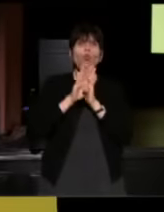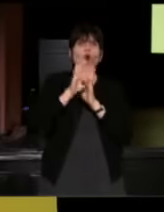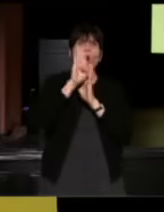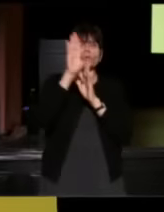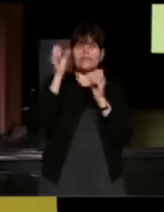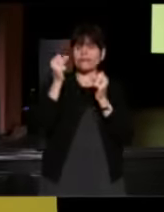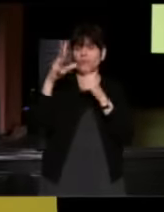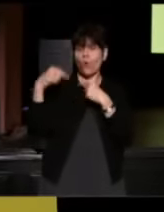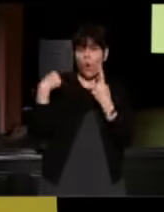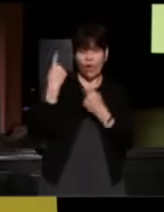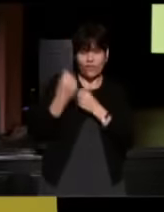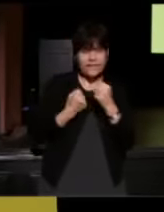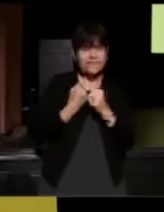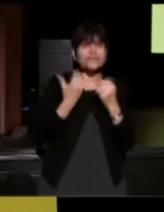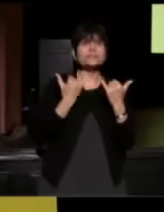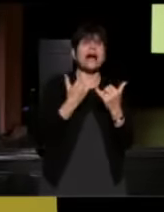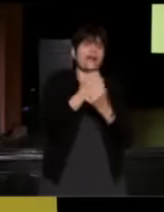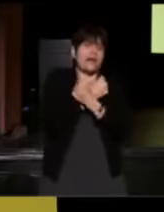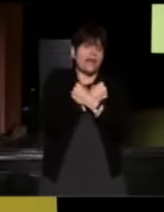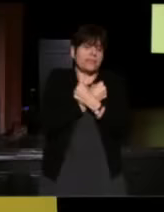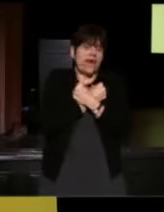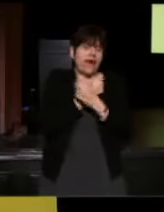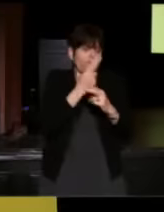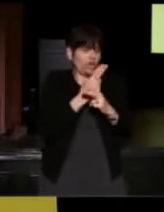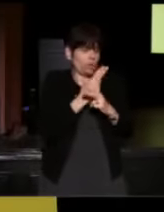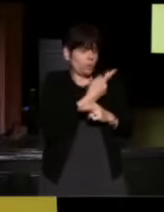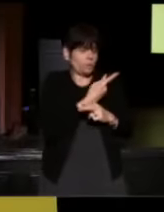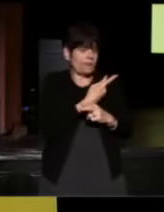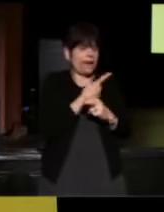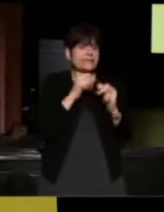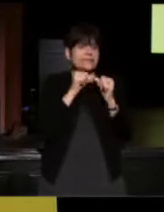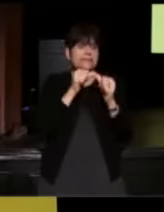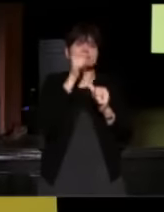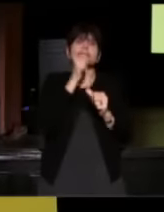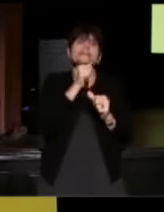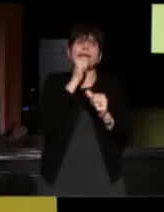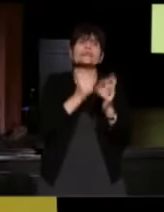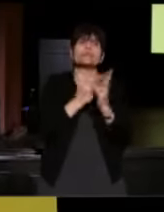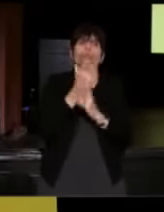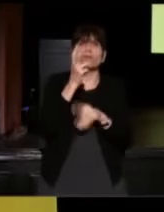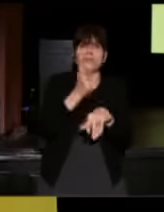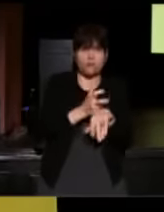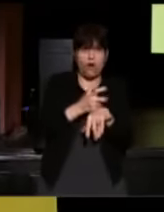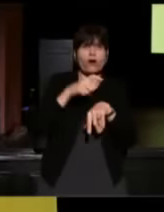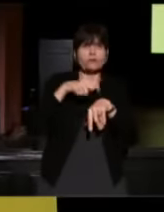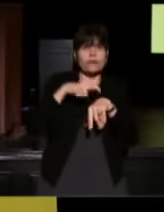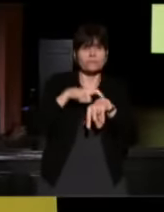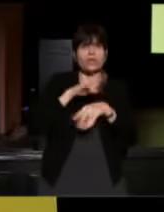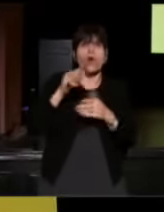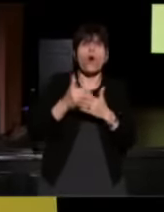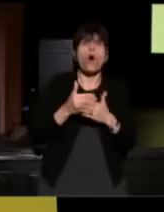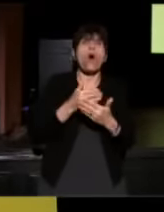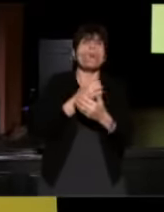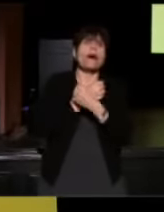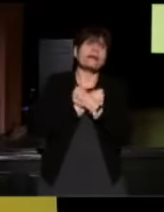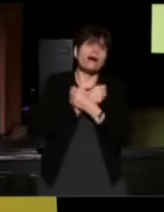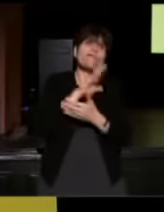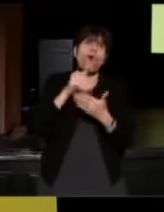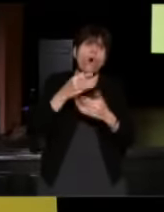Now that love is being used by us to sustain us through these hard times. All my love, all my days, and more.